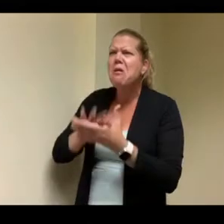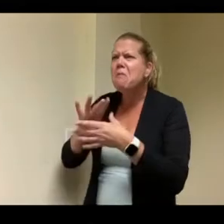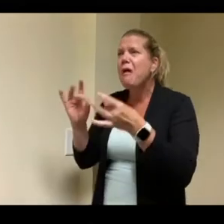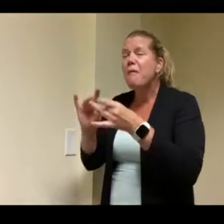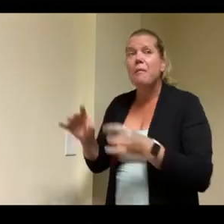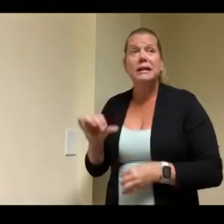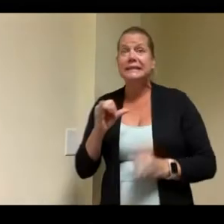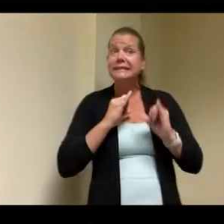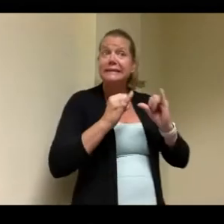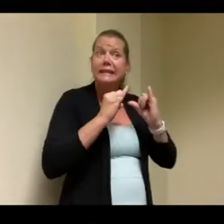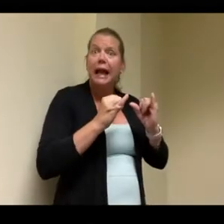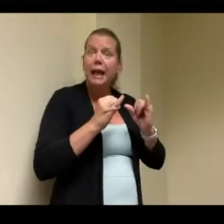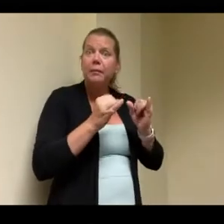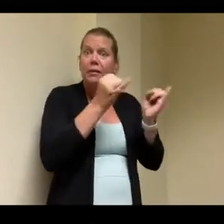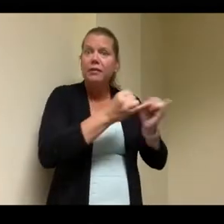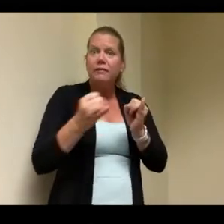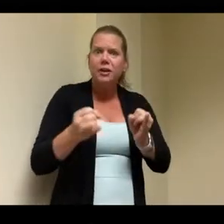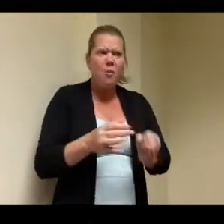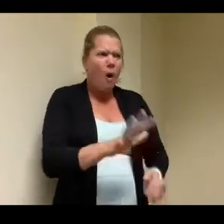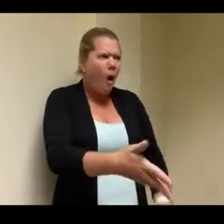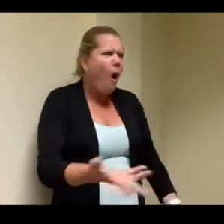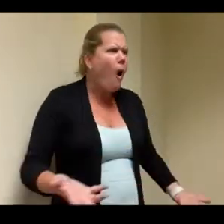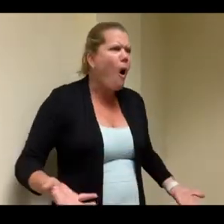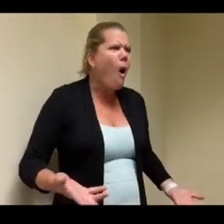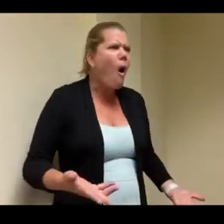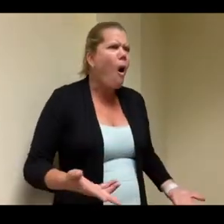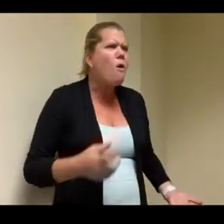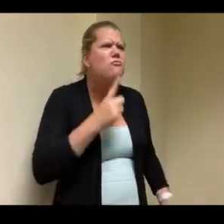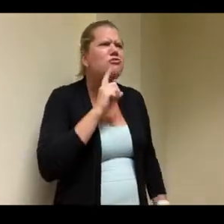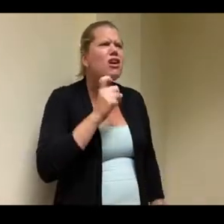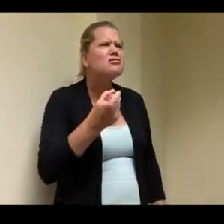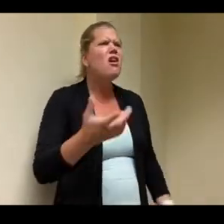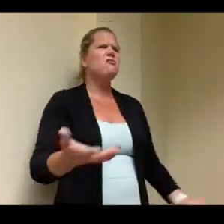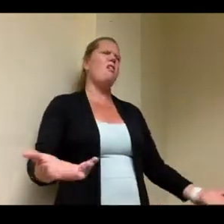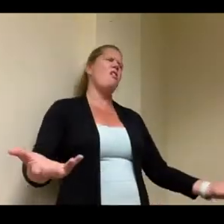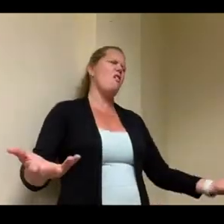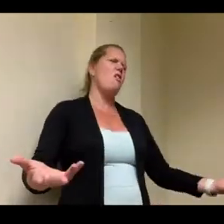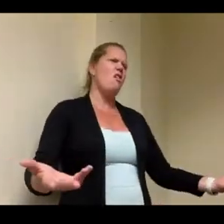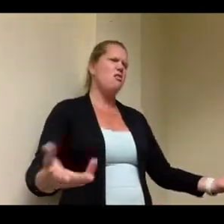many of our folks who are let's see probably close to 60